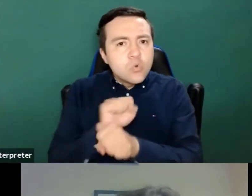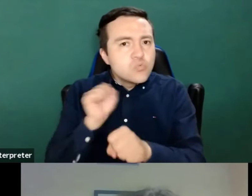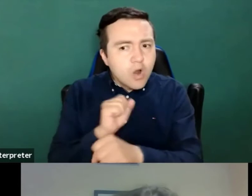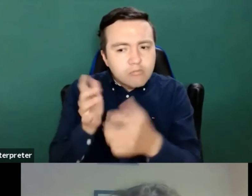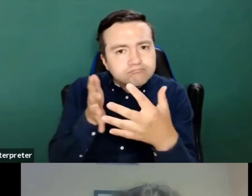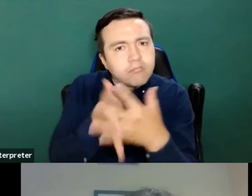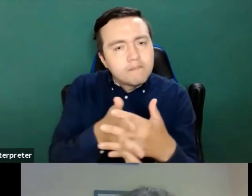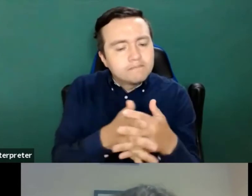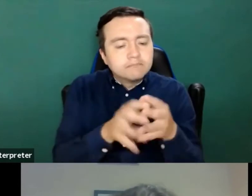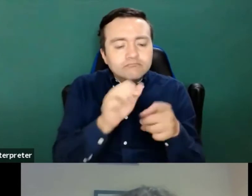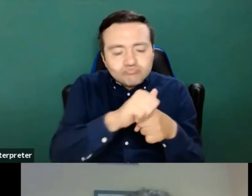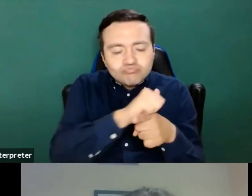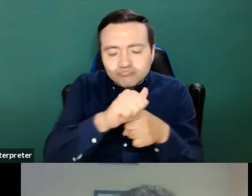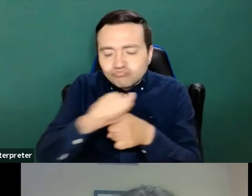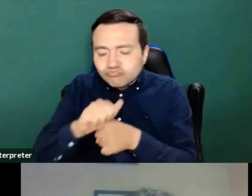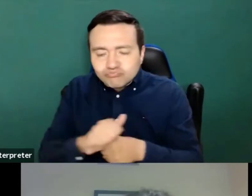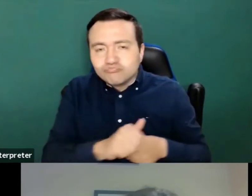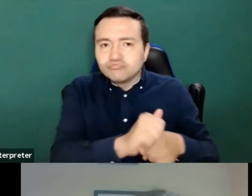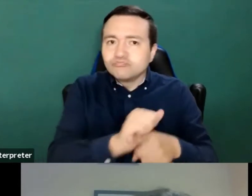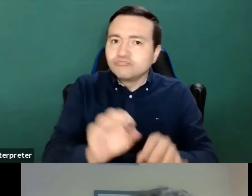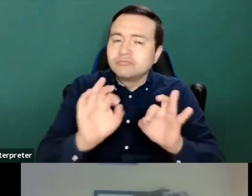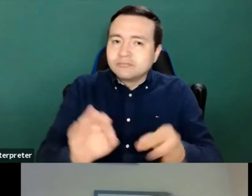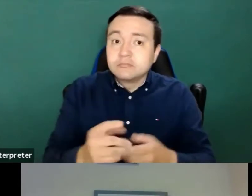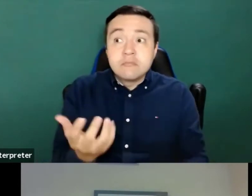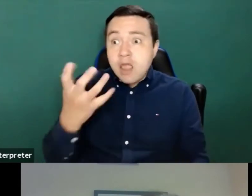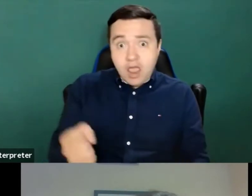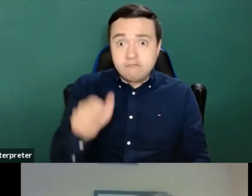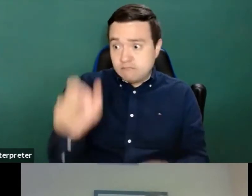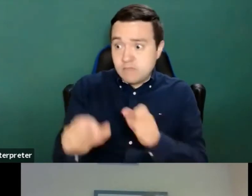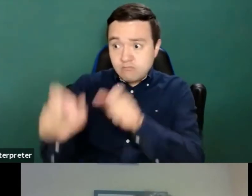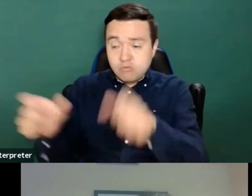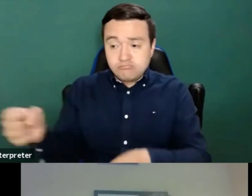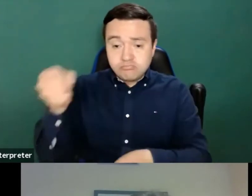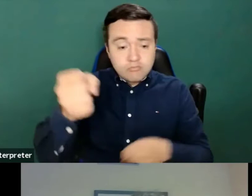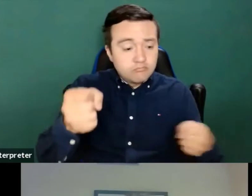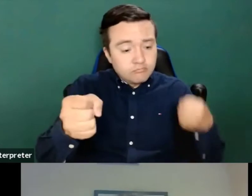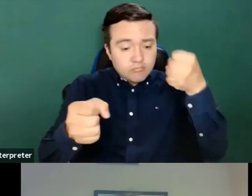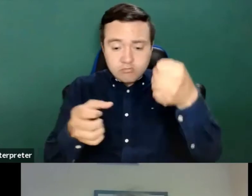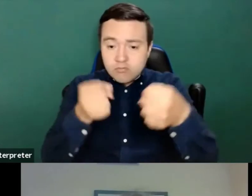all public and private stakeholders, linked to the public authorities, whether they are